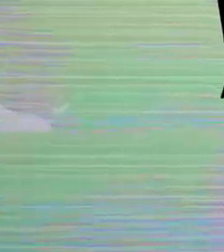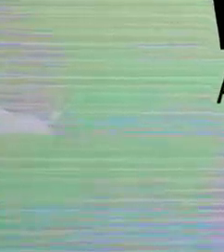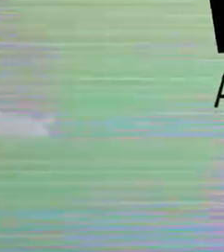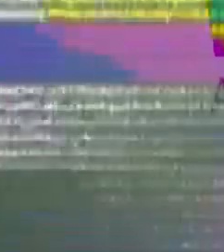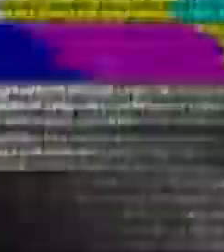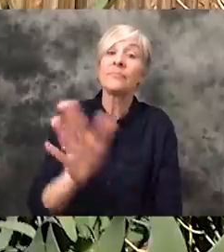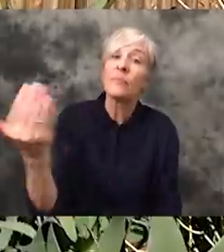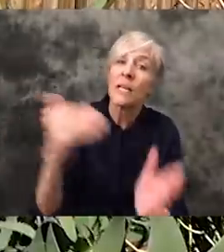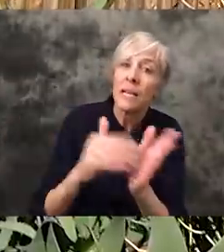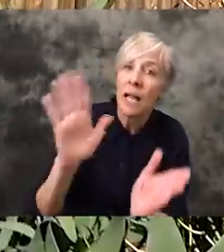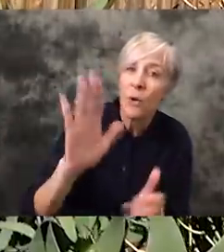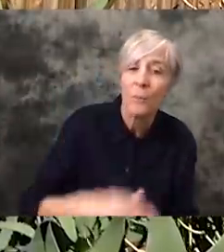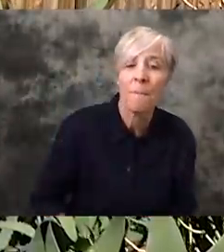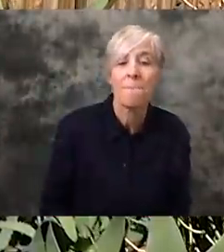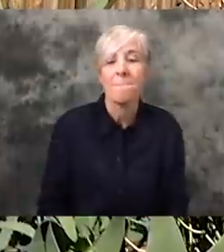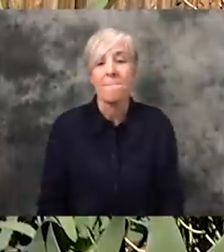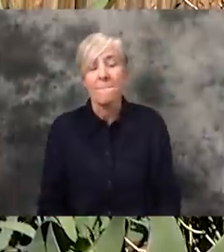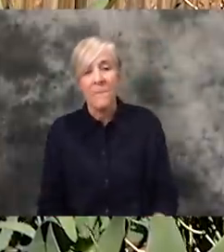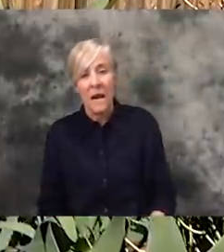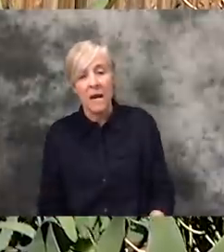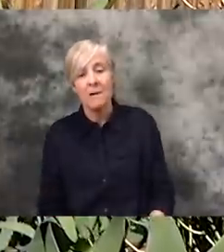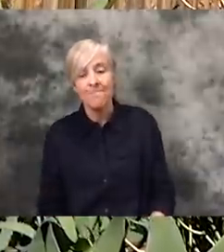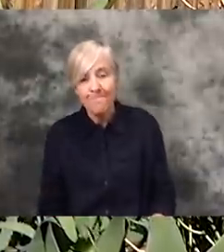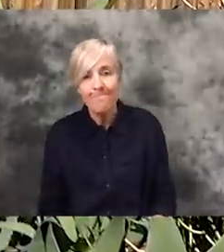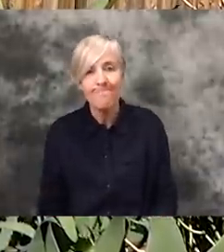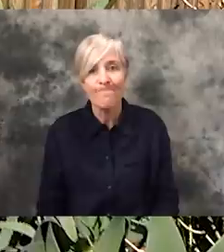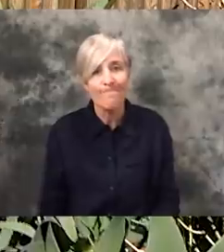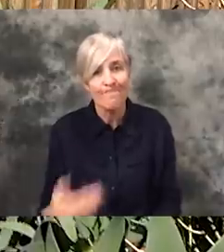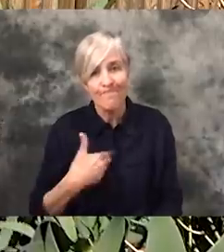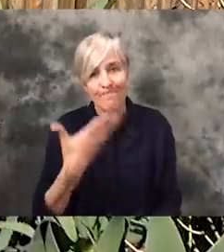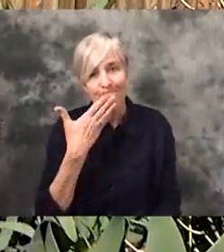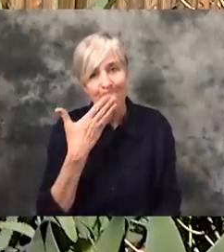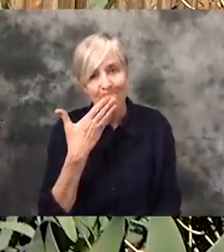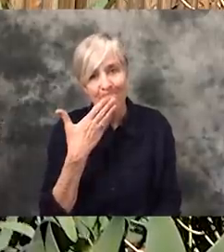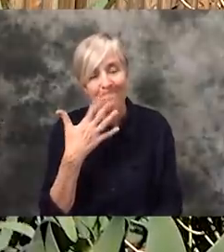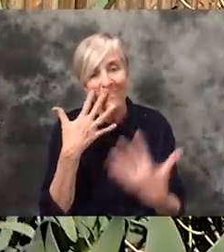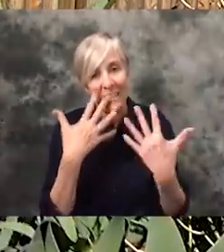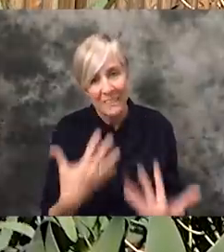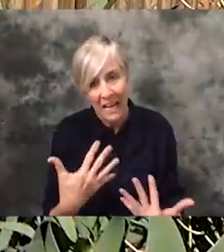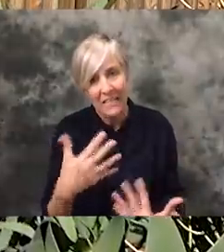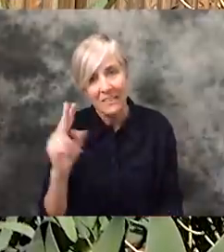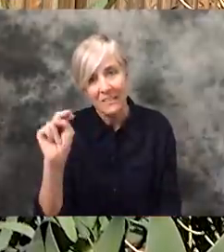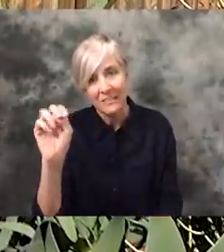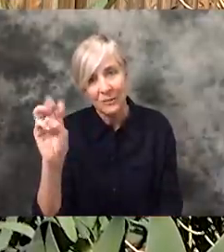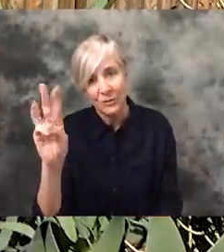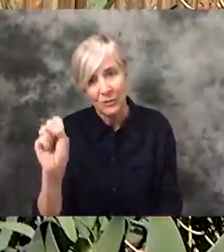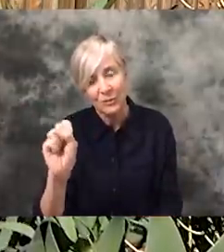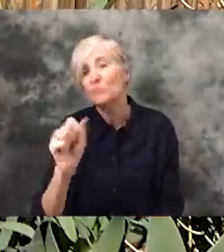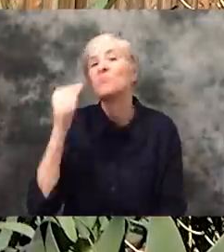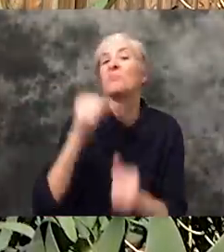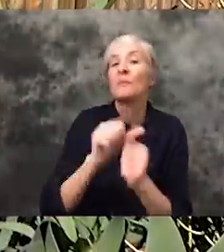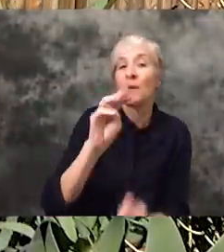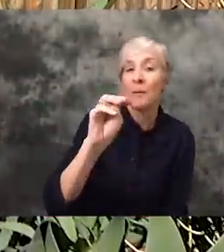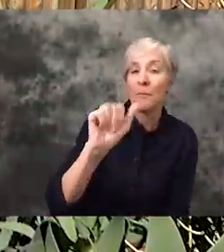Hi again everybody. I actually got some very sad news from Mallory Hagan